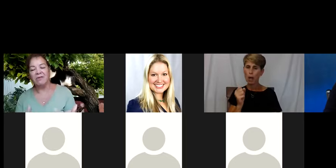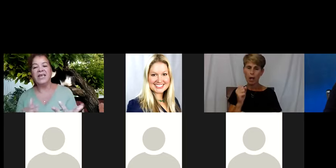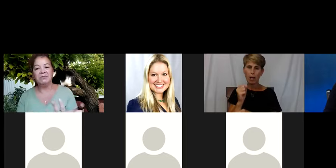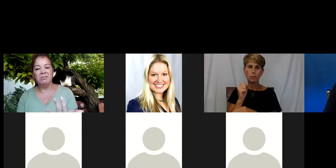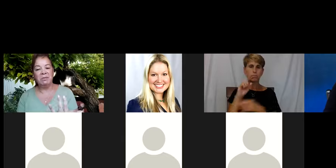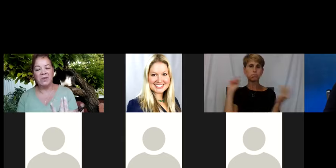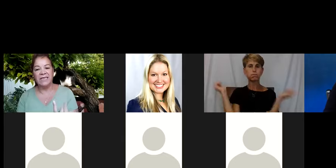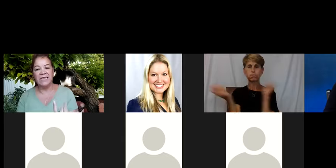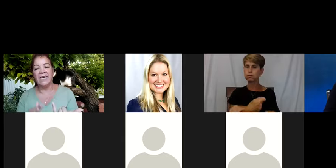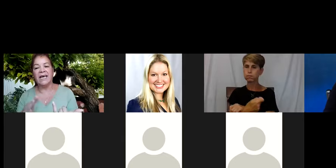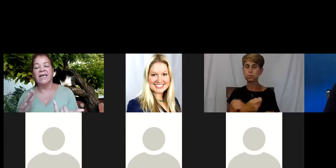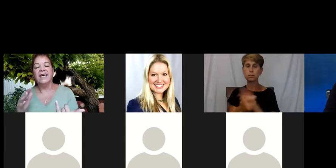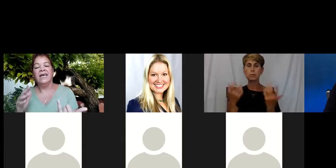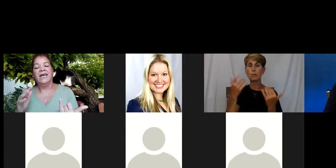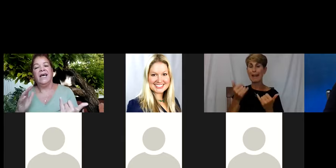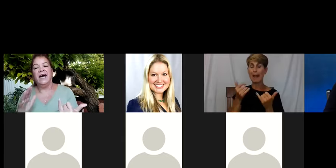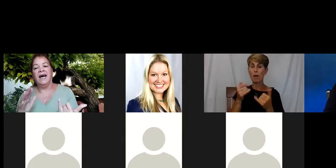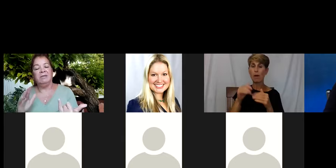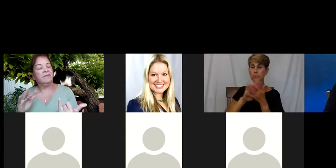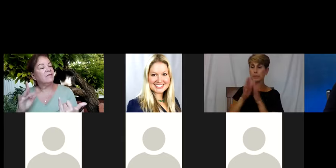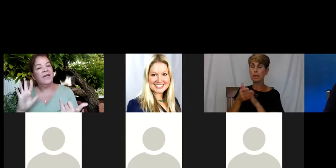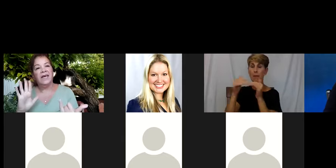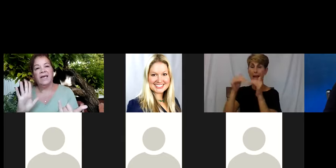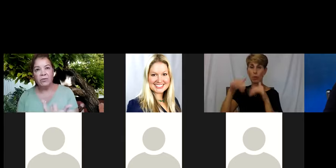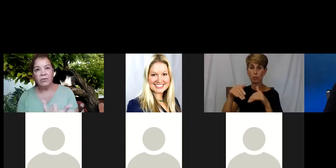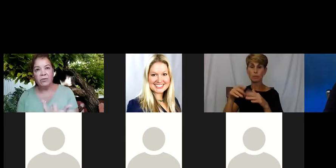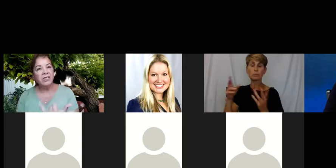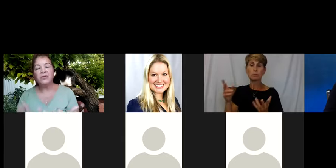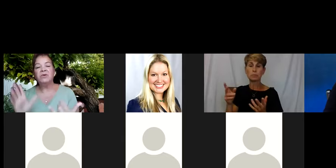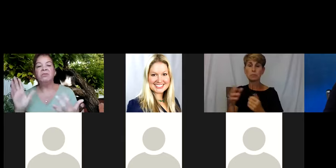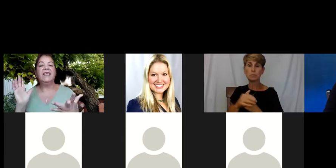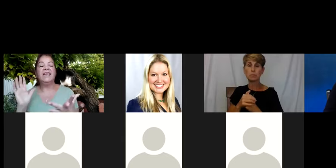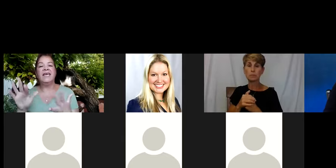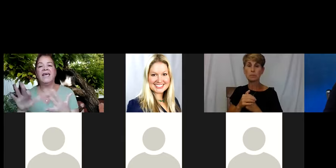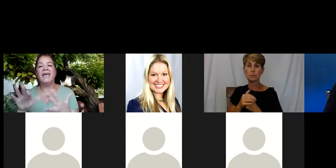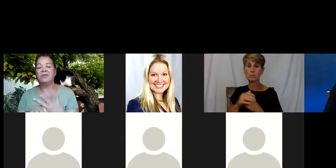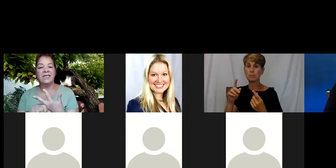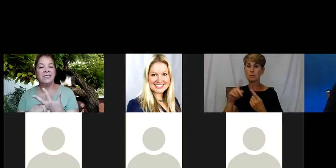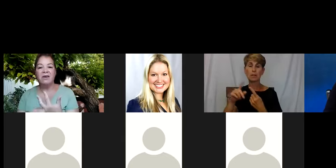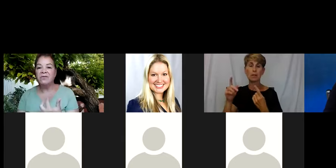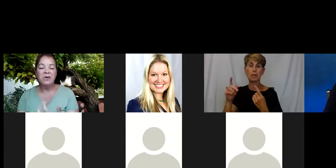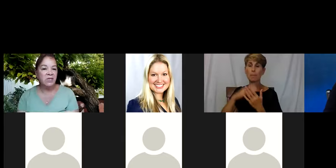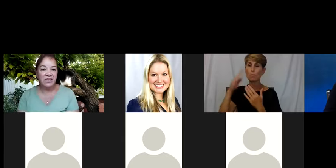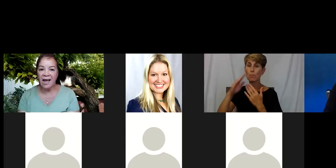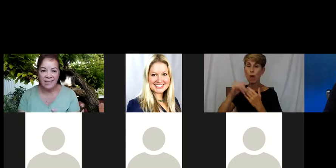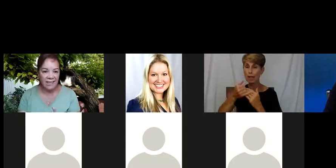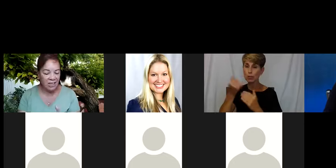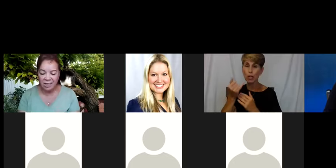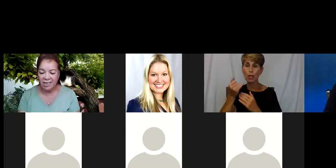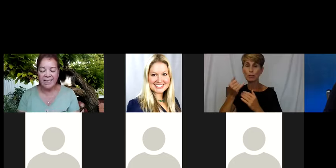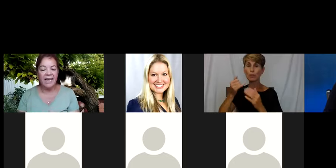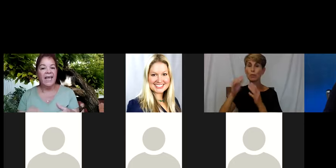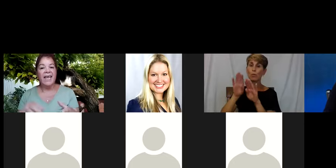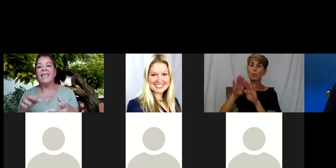So I was housing people with the Project Room Key, as well as Comfort which is isolation.